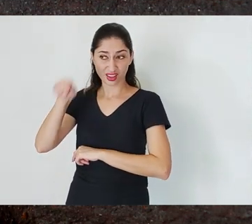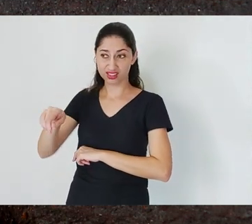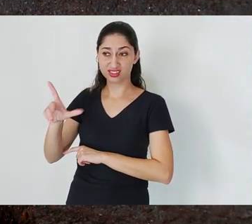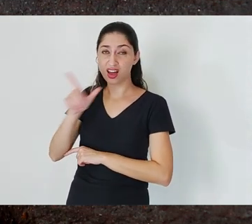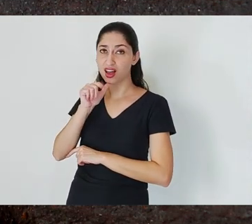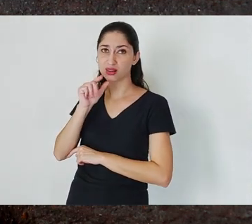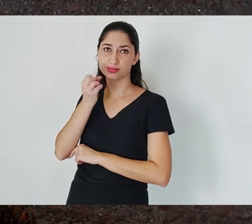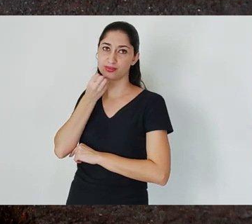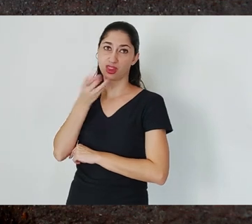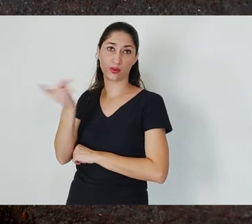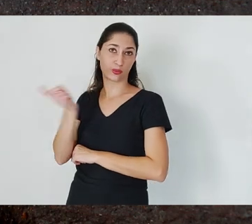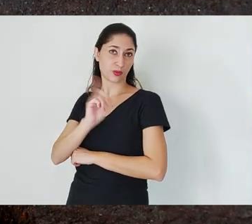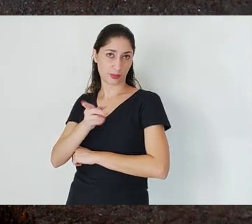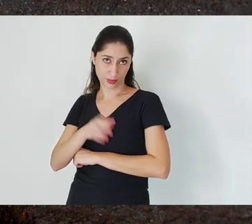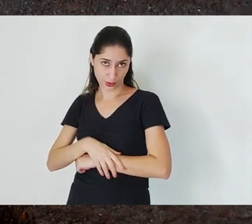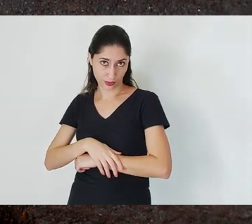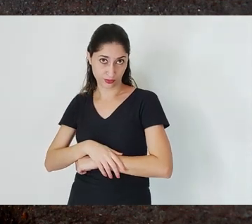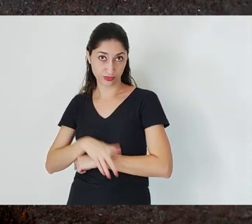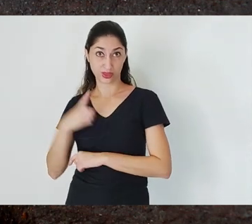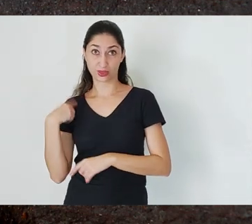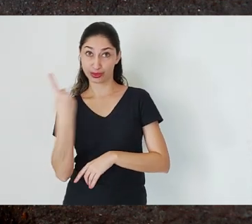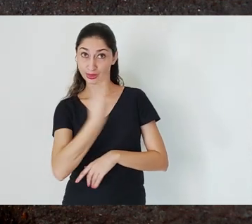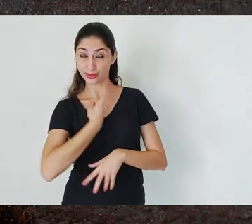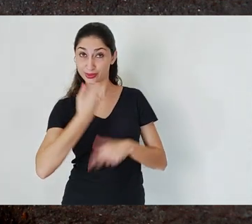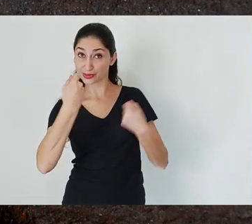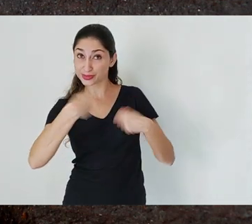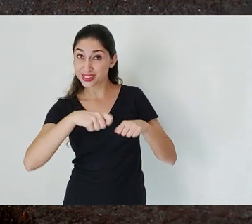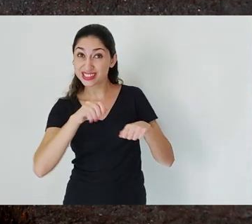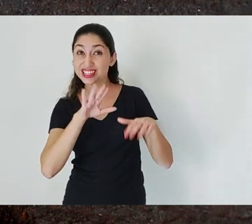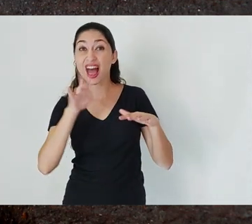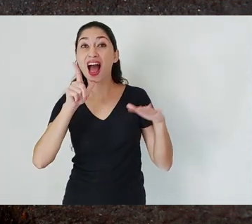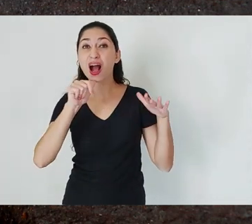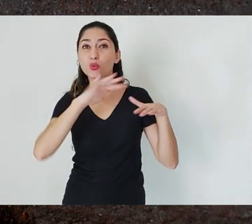also quickly reaches the ocean, where every river ends.